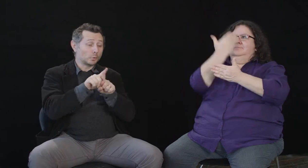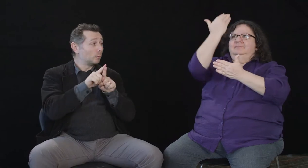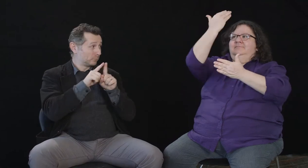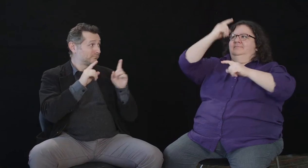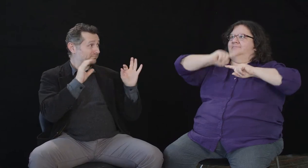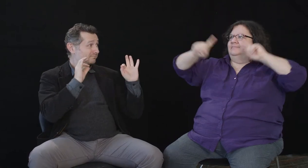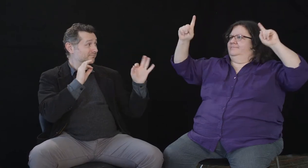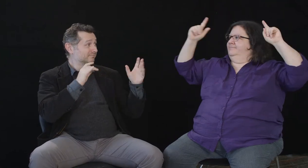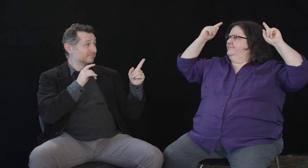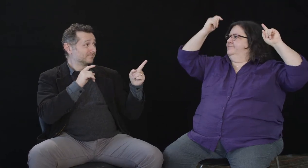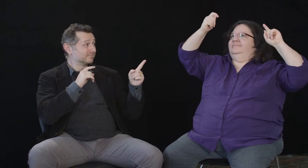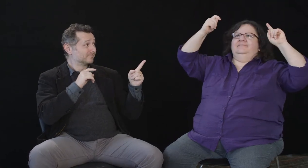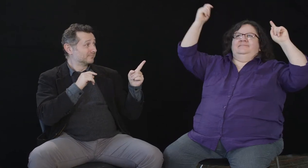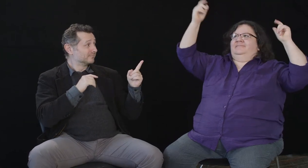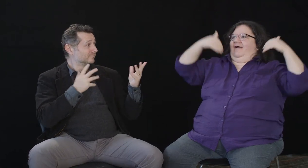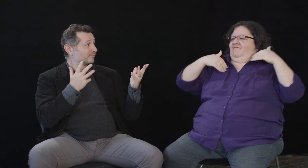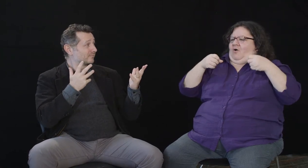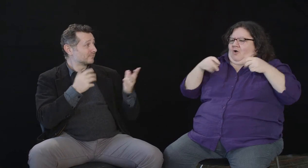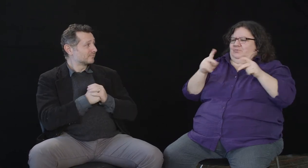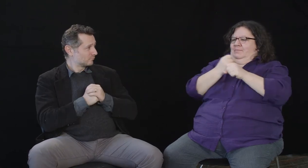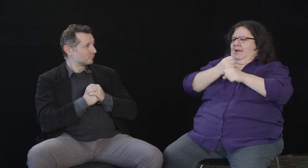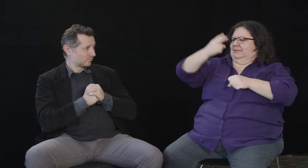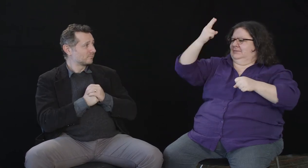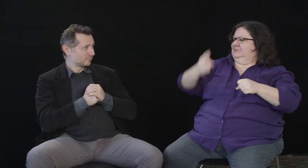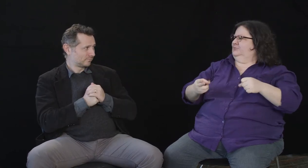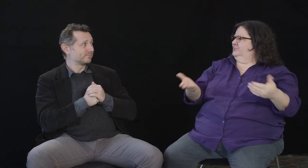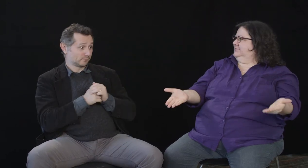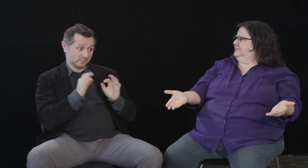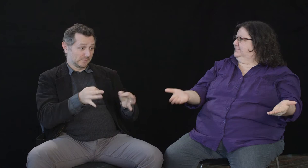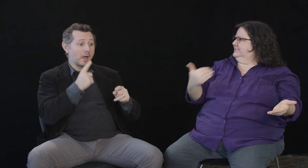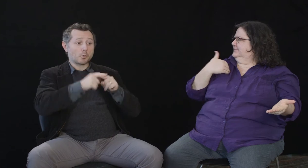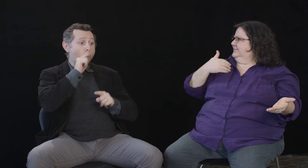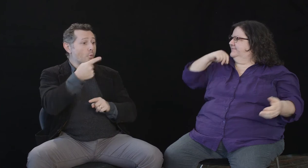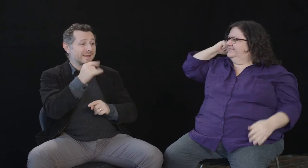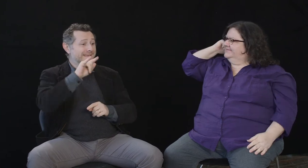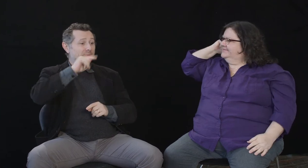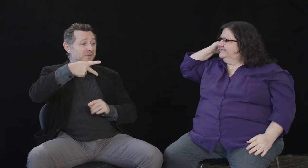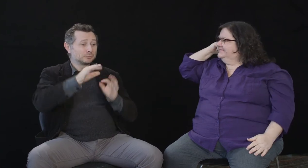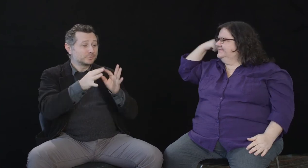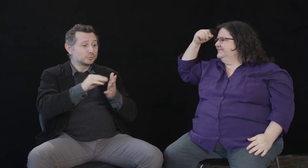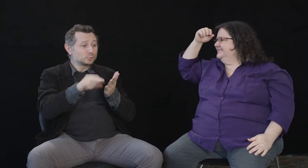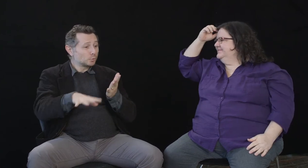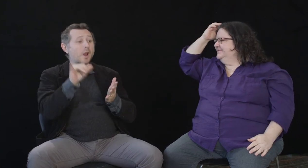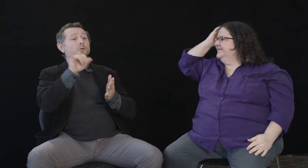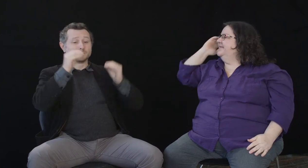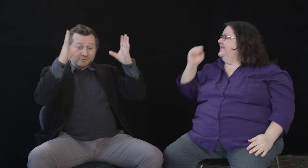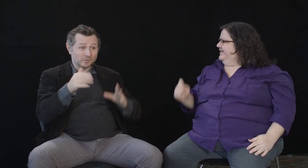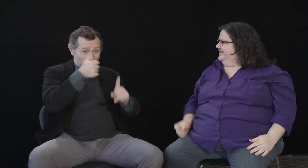This is really new and different theory. We have an opportunity to make history! Definitely. Not only ITP students but faculty and